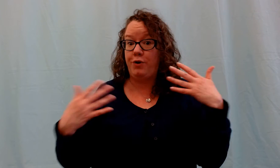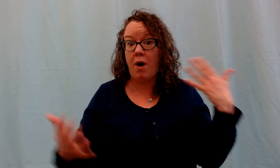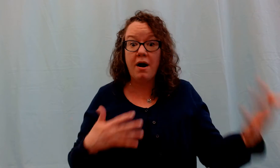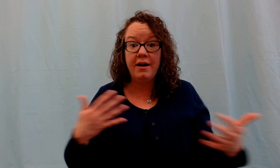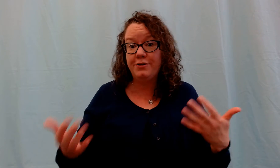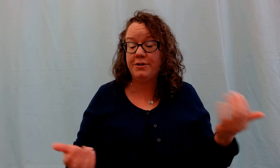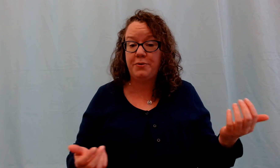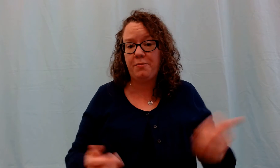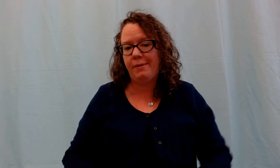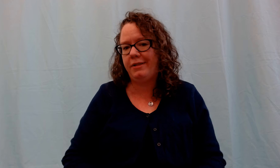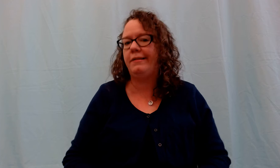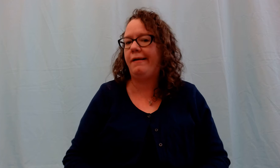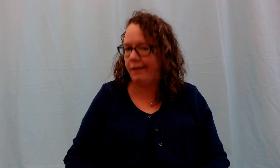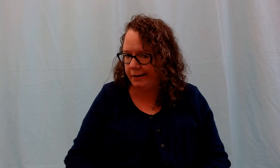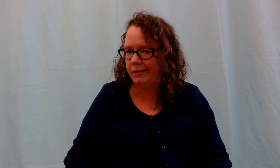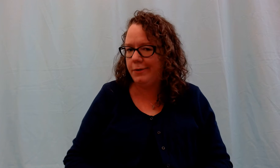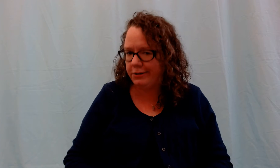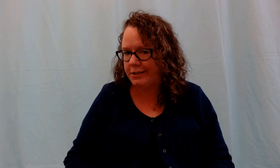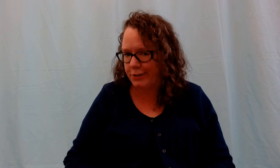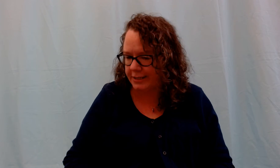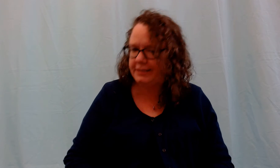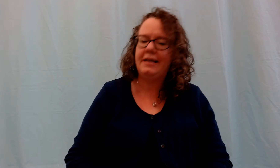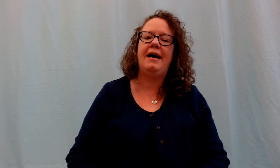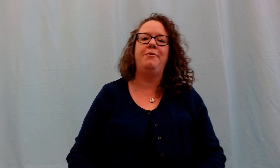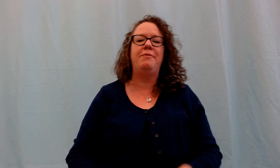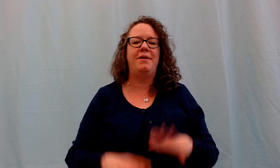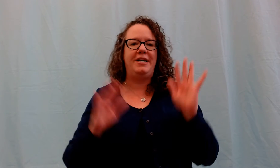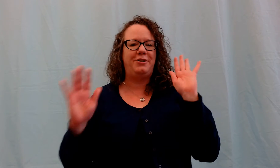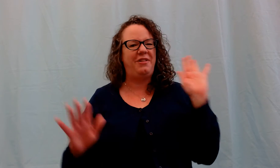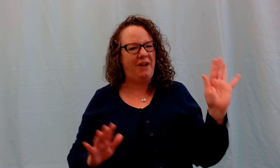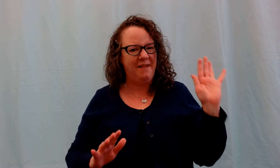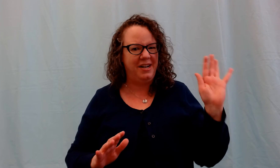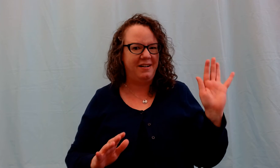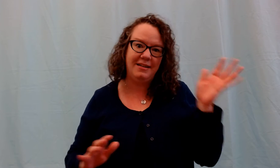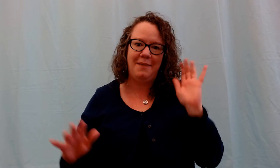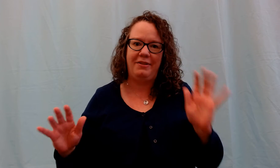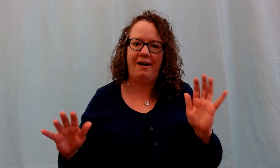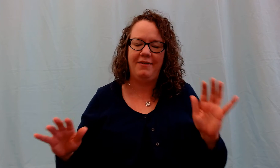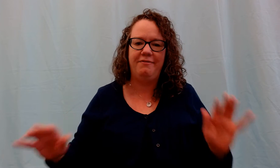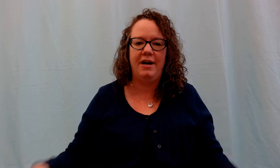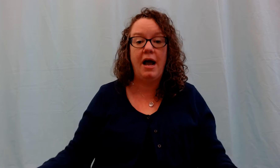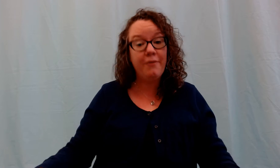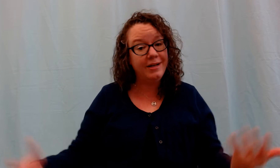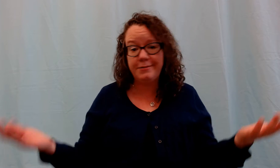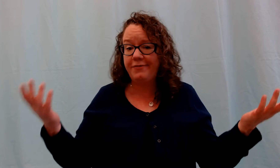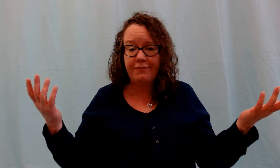you are going to do this with your baby that they are in the mood to do this. We want to make sure that they're having a good time and they're having fun otherwise feel free